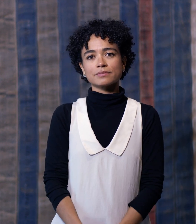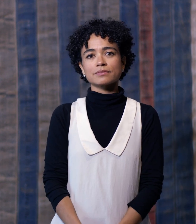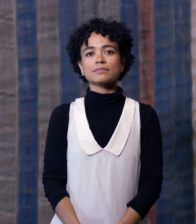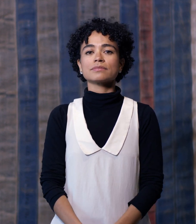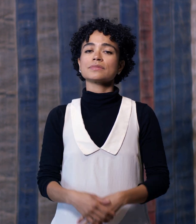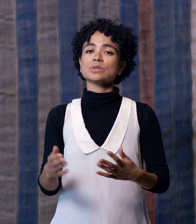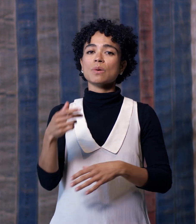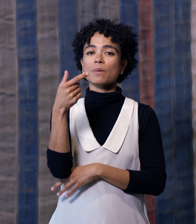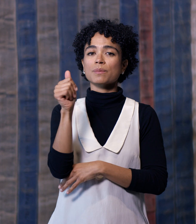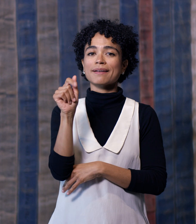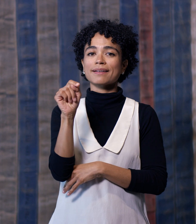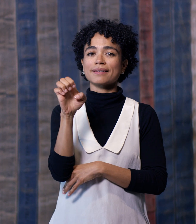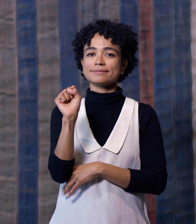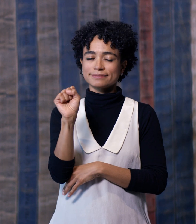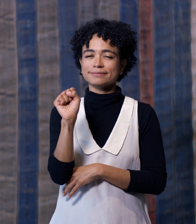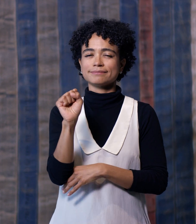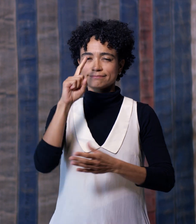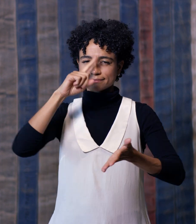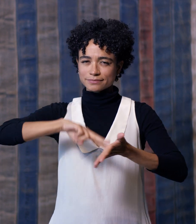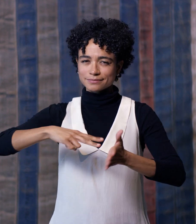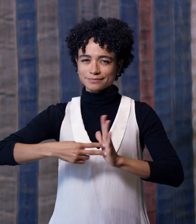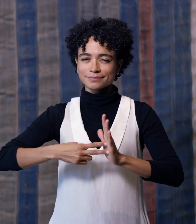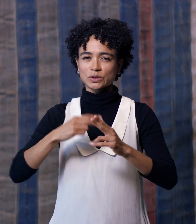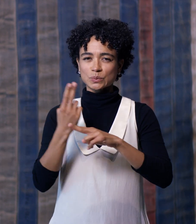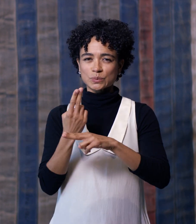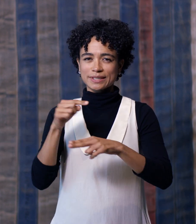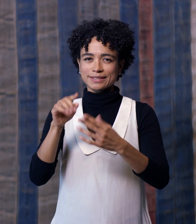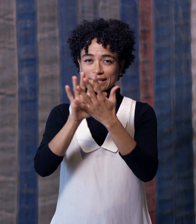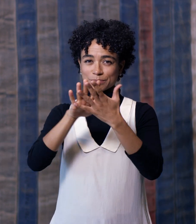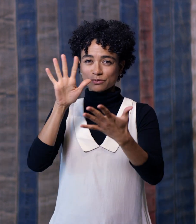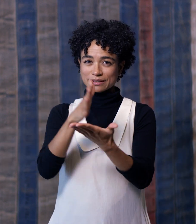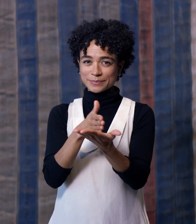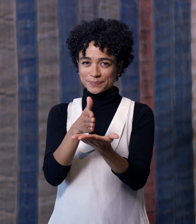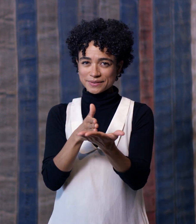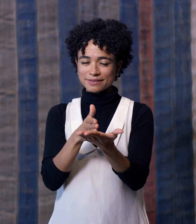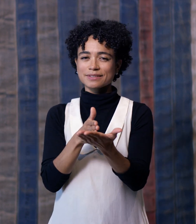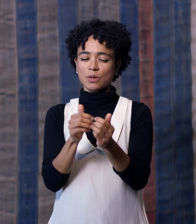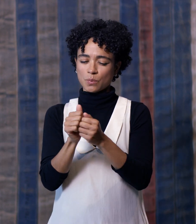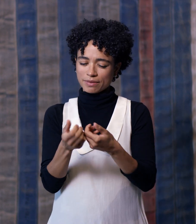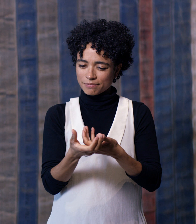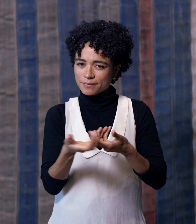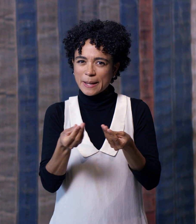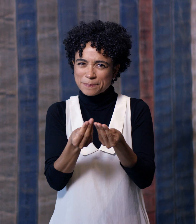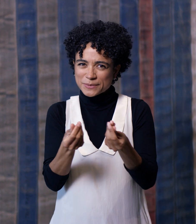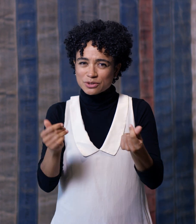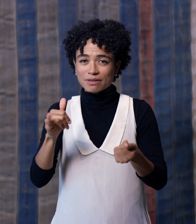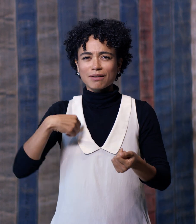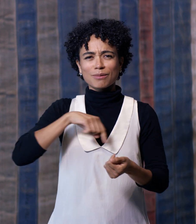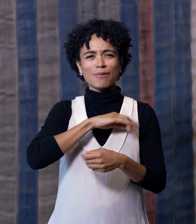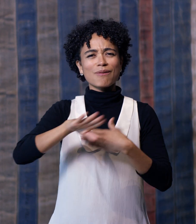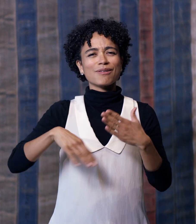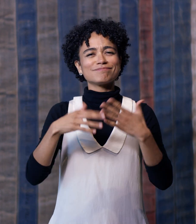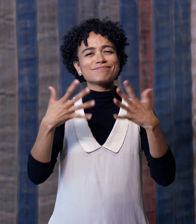Gates’s intention is to mix abstract pieces with material we are familiar with